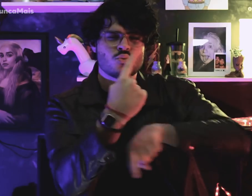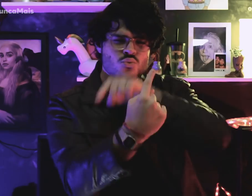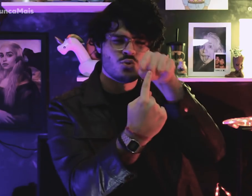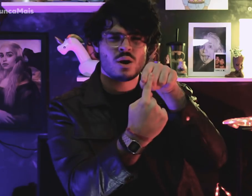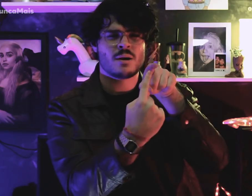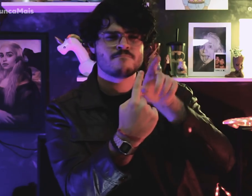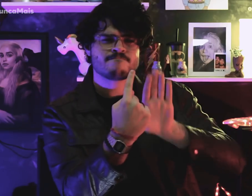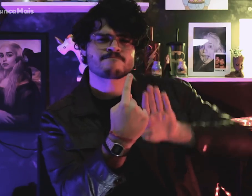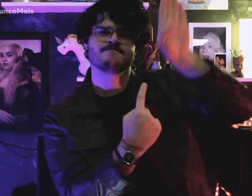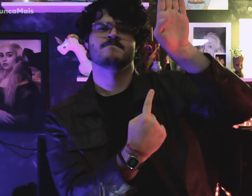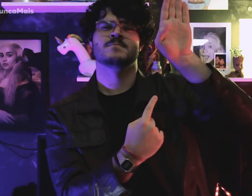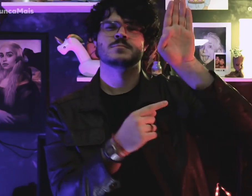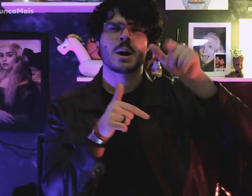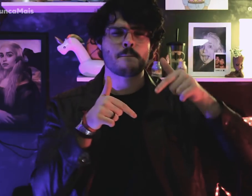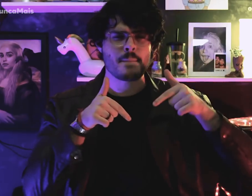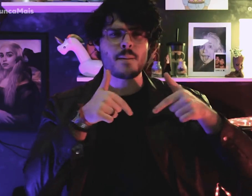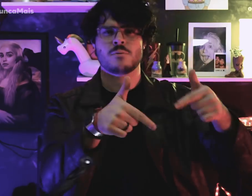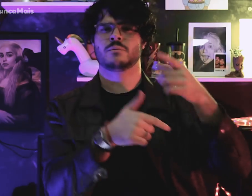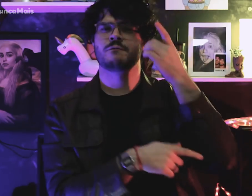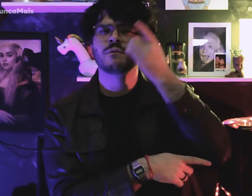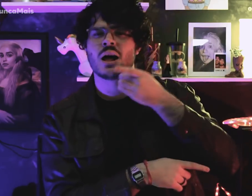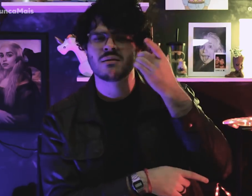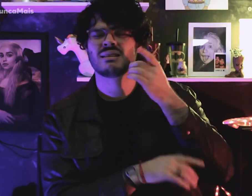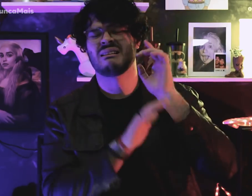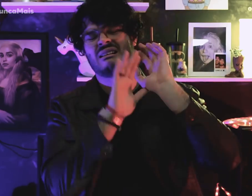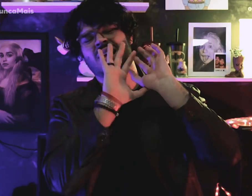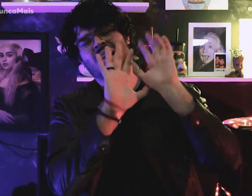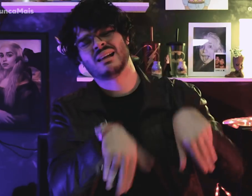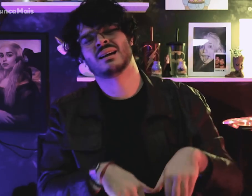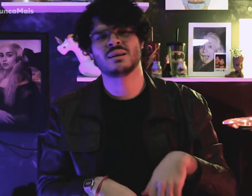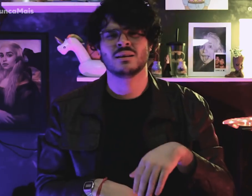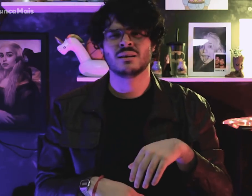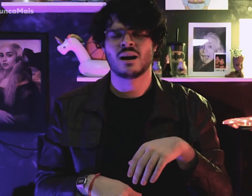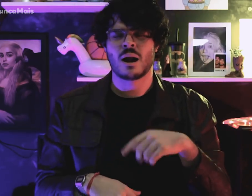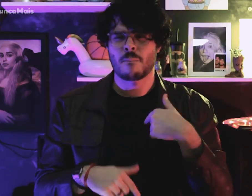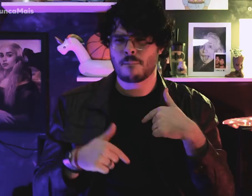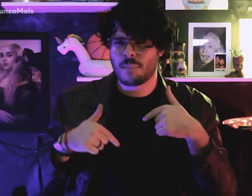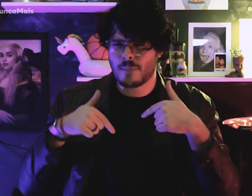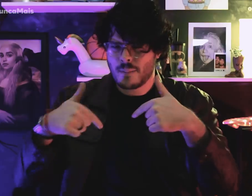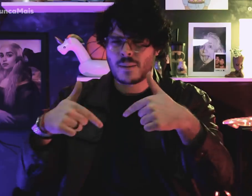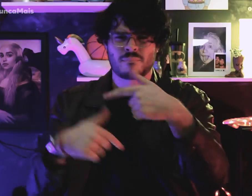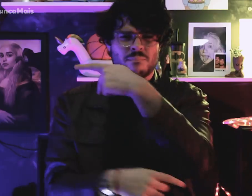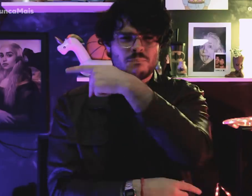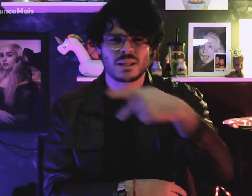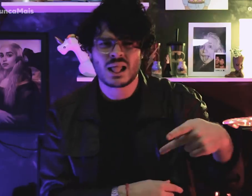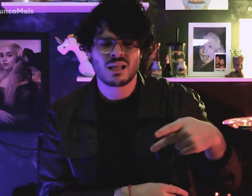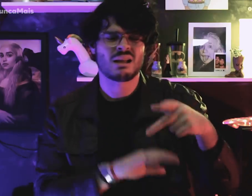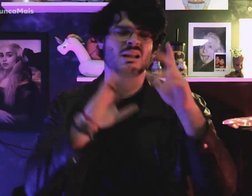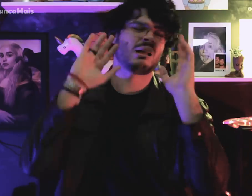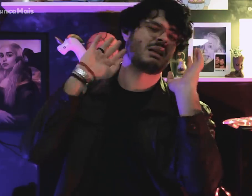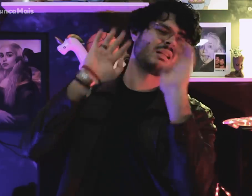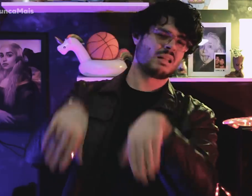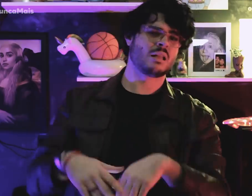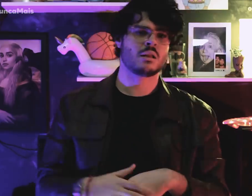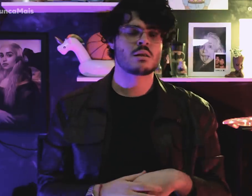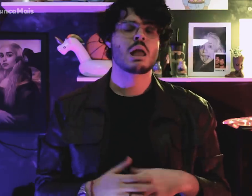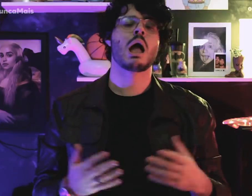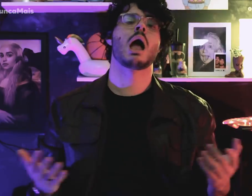couldn't even get elected deputy or President of the Republic.